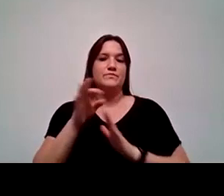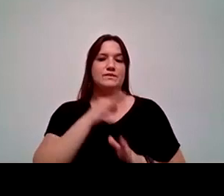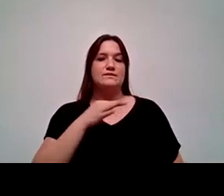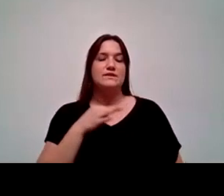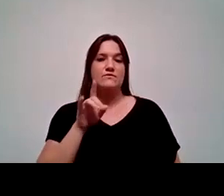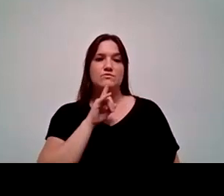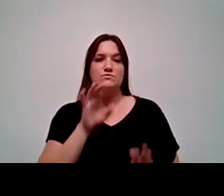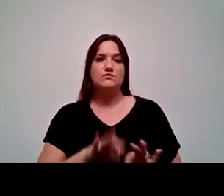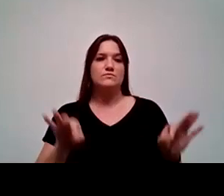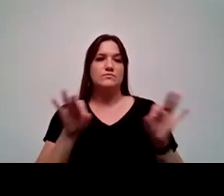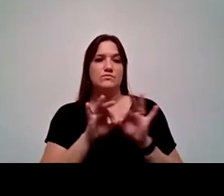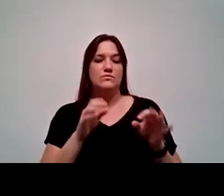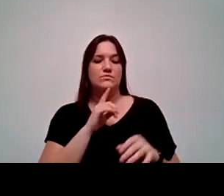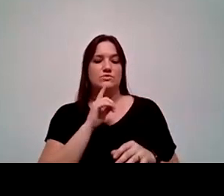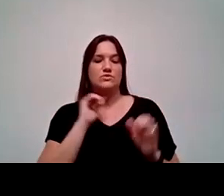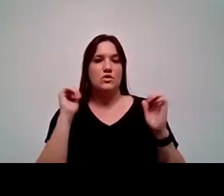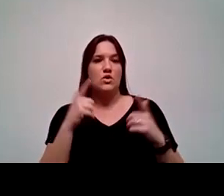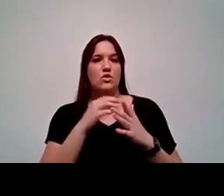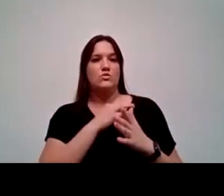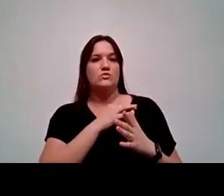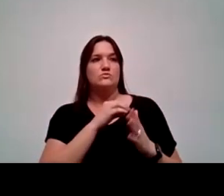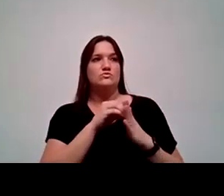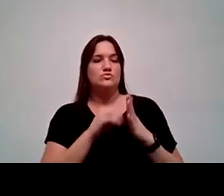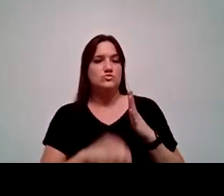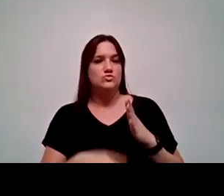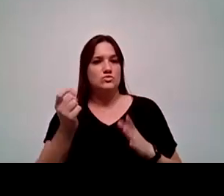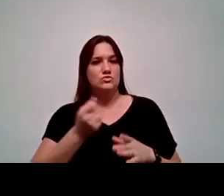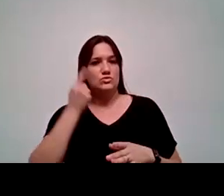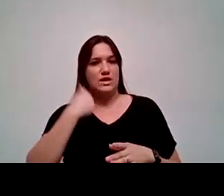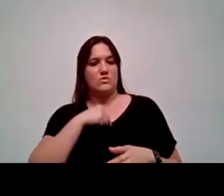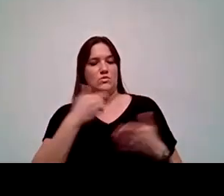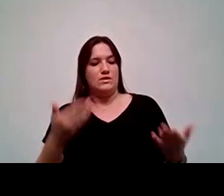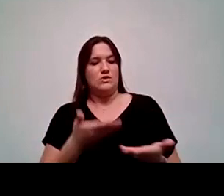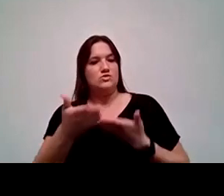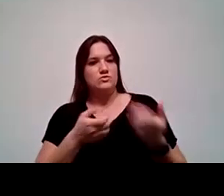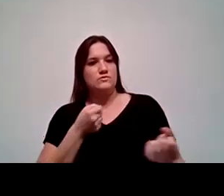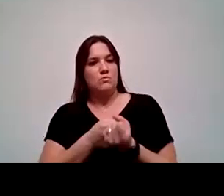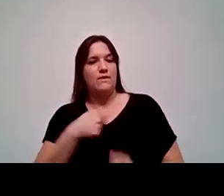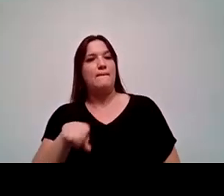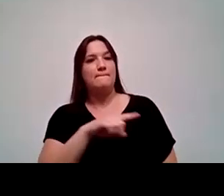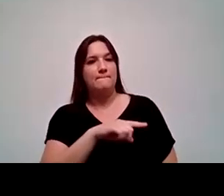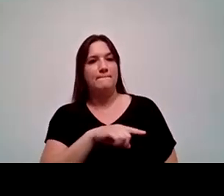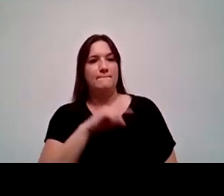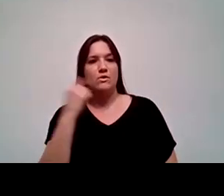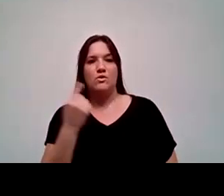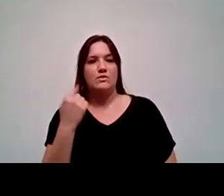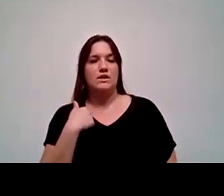that students understand that, you know, we are here to serve them at all times. You know, I try to walk around.